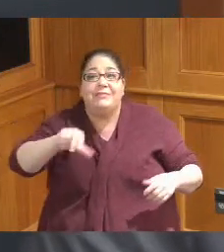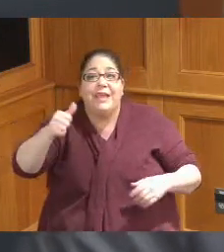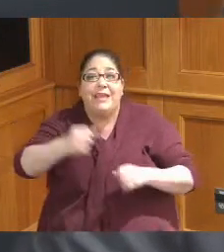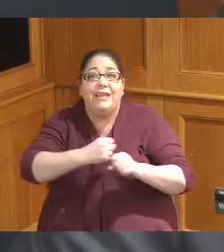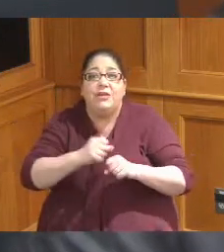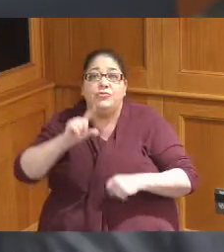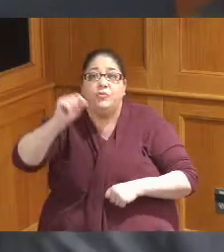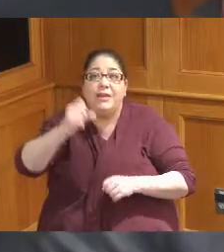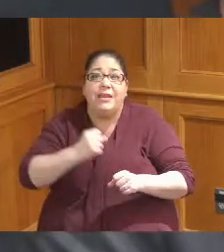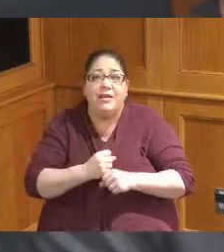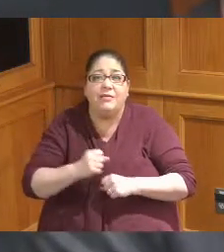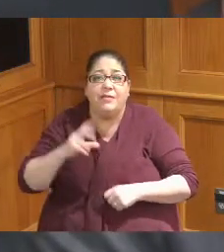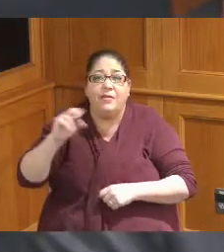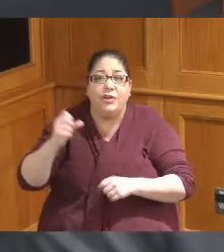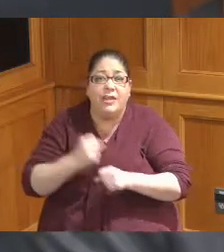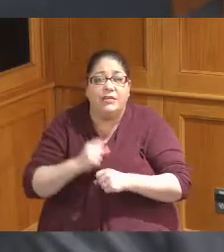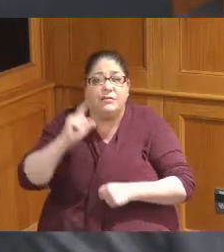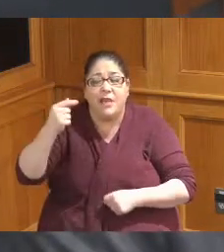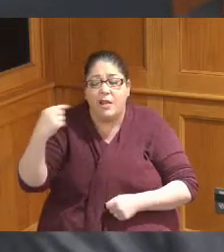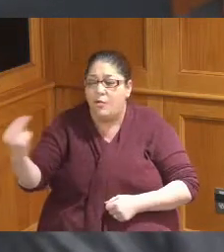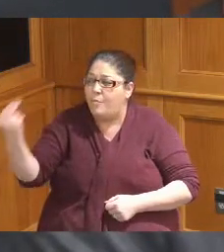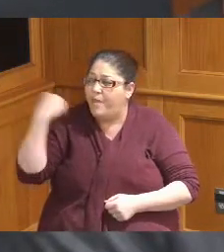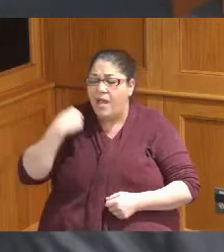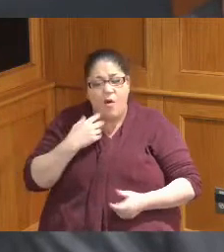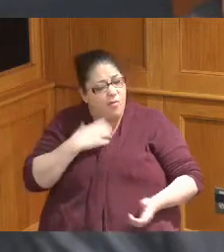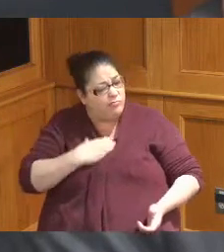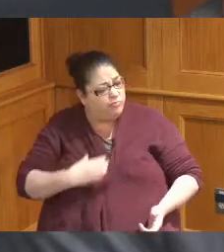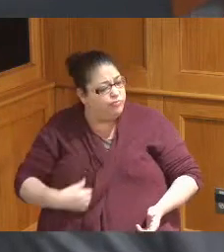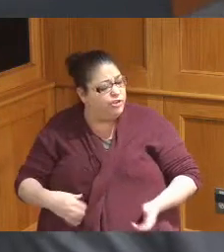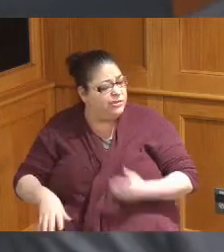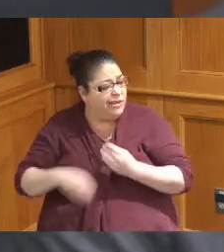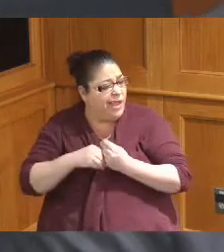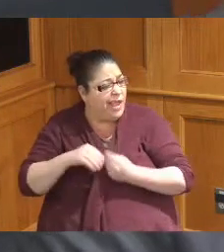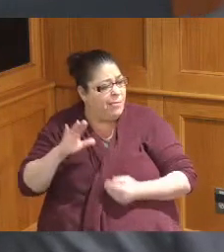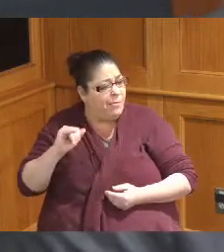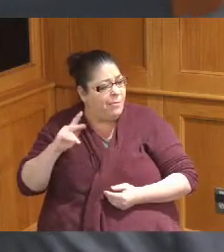scratching their heads saying man I wish they had put a bike lane in when they had the opportunity